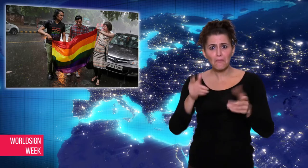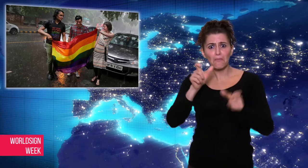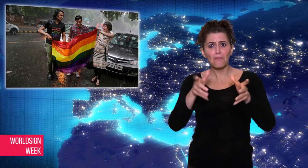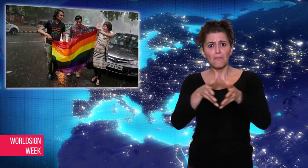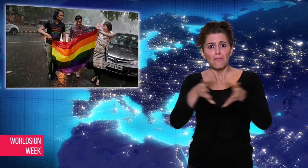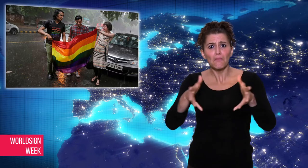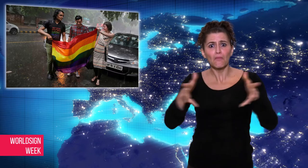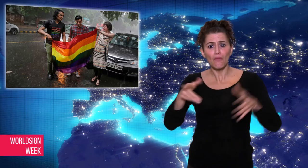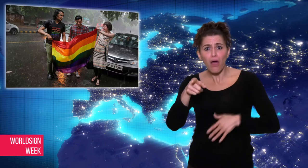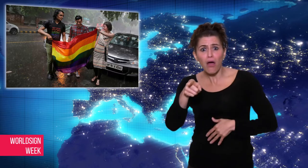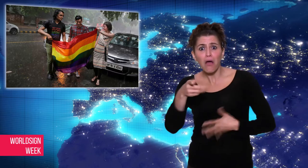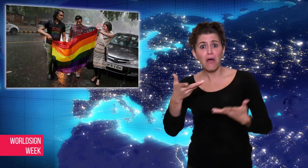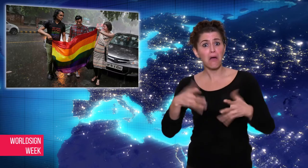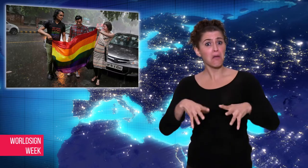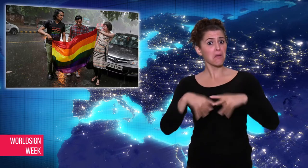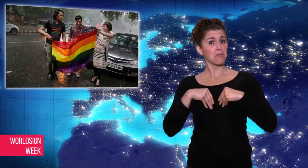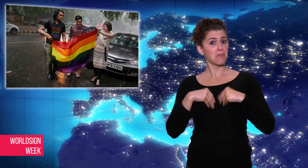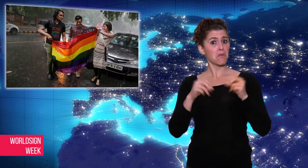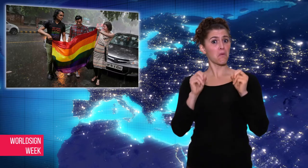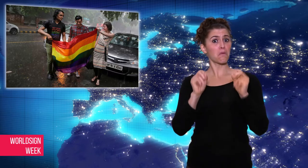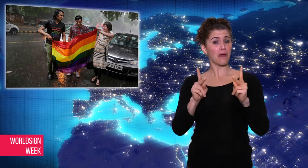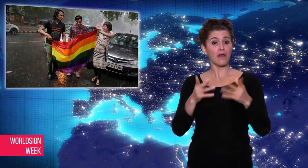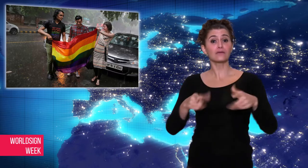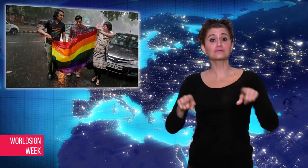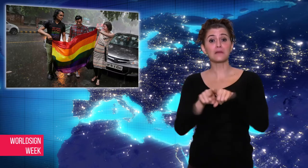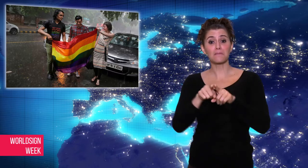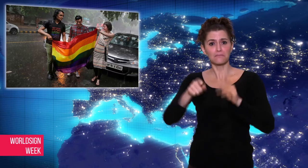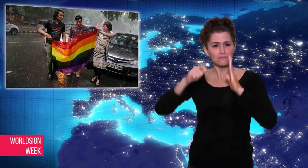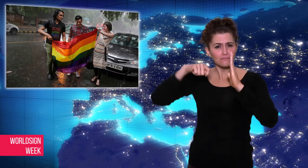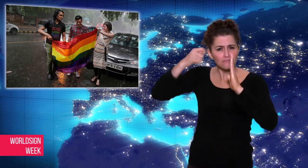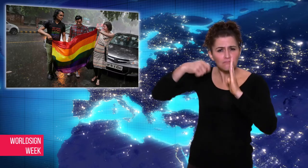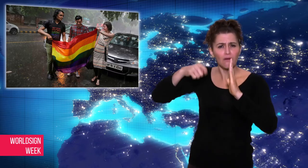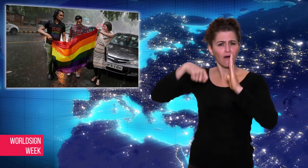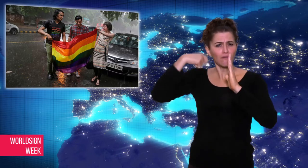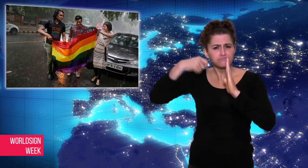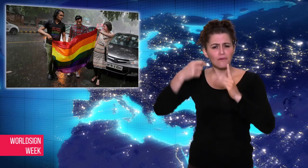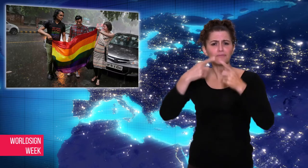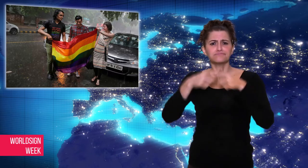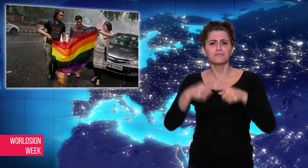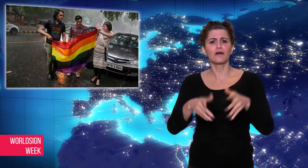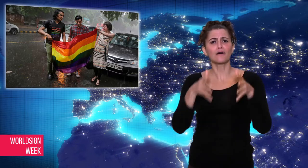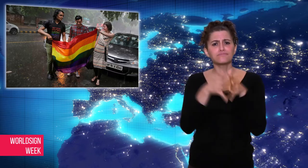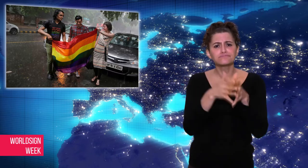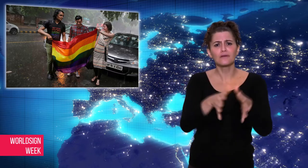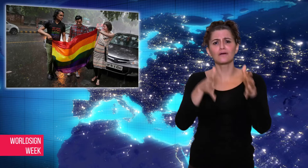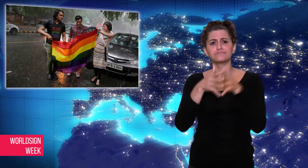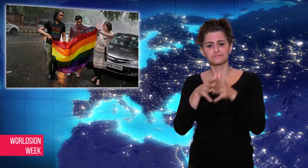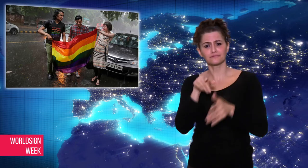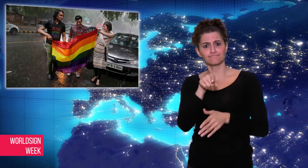isolation and persecution continue to